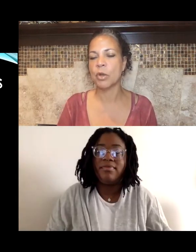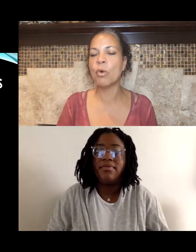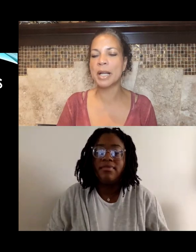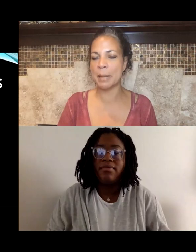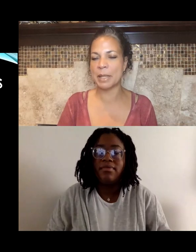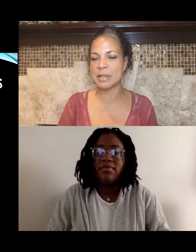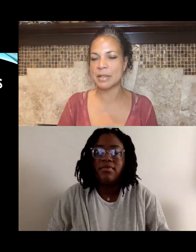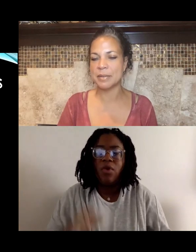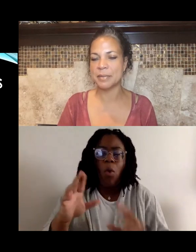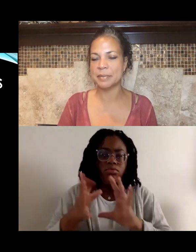Or comments.